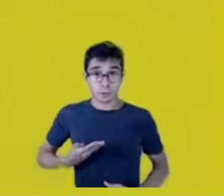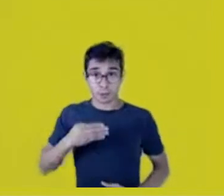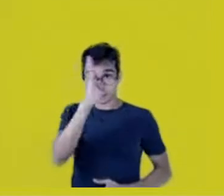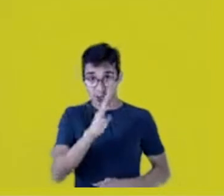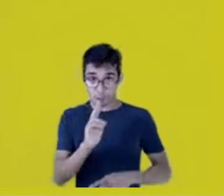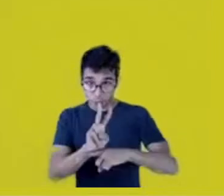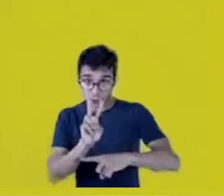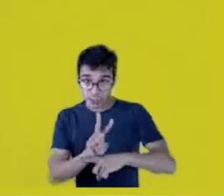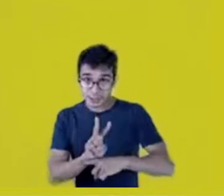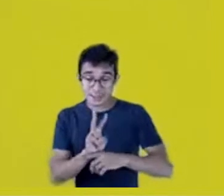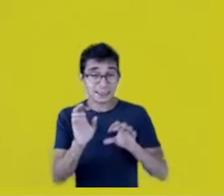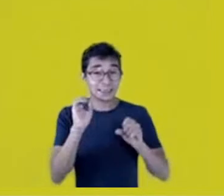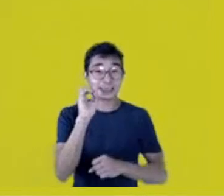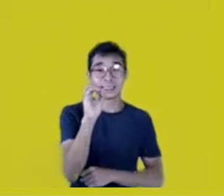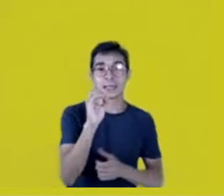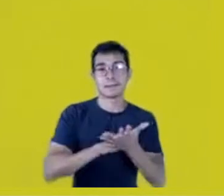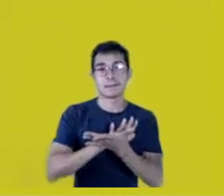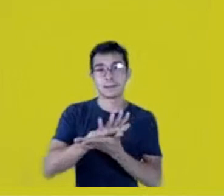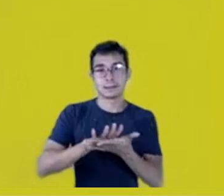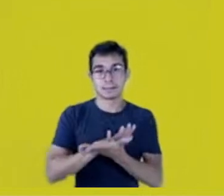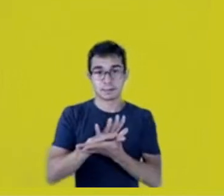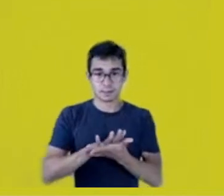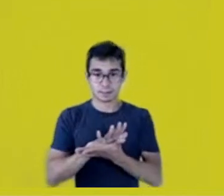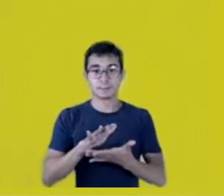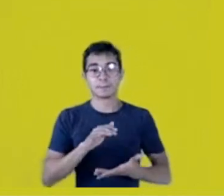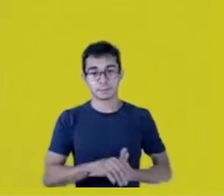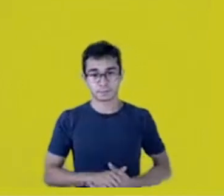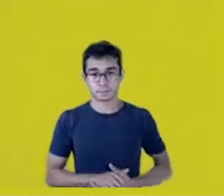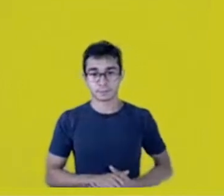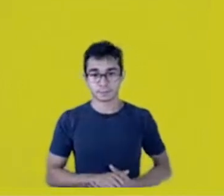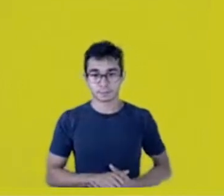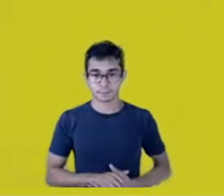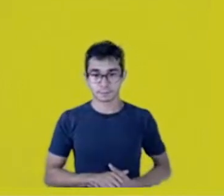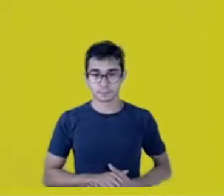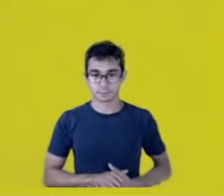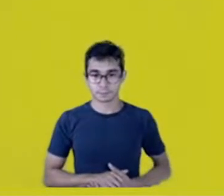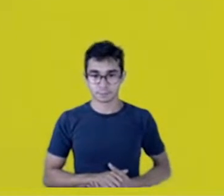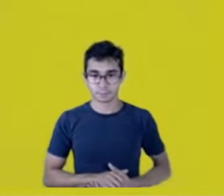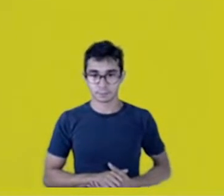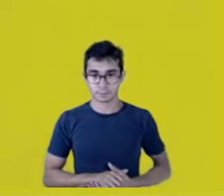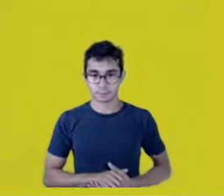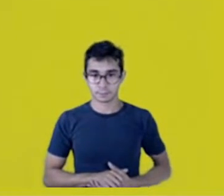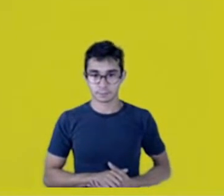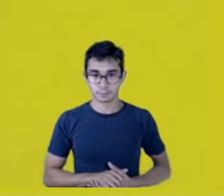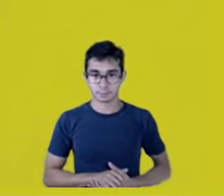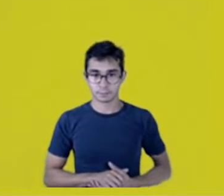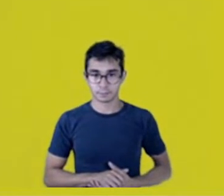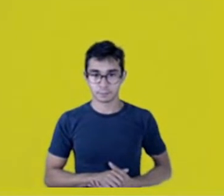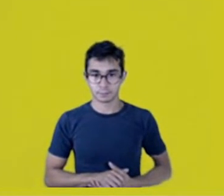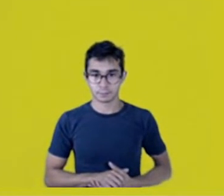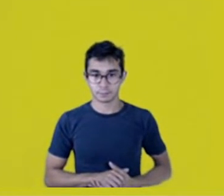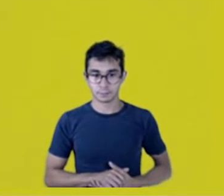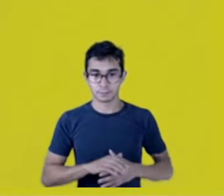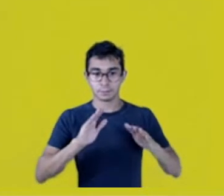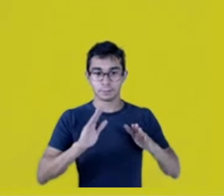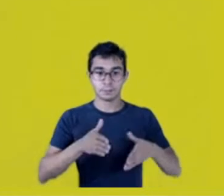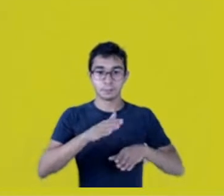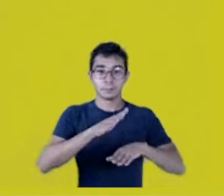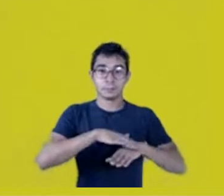They took a contraceptive, it makes someone sterile